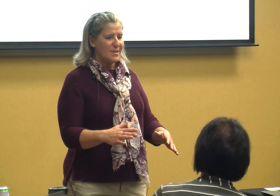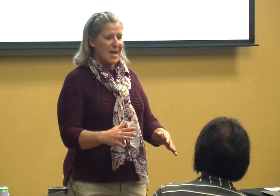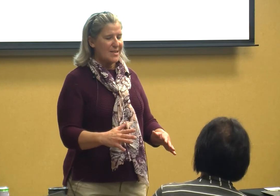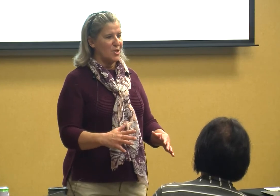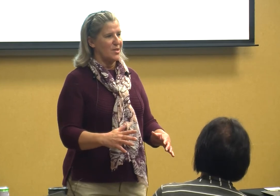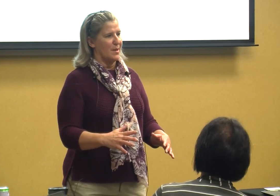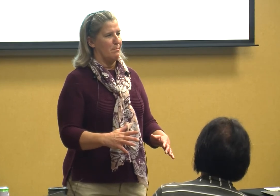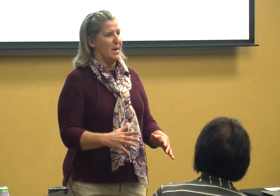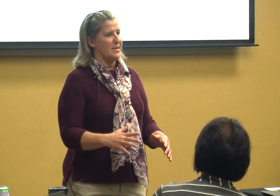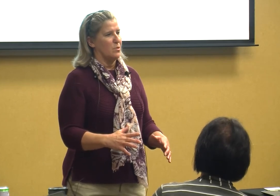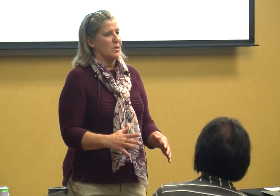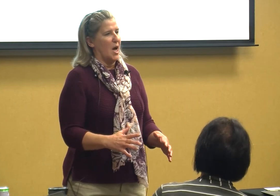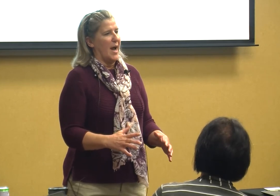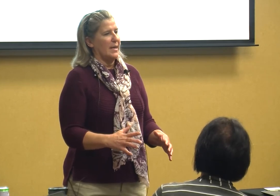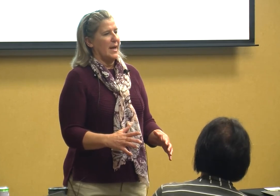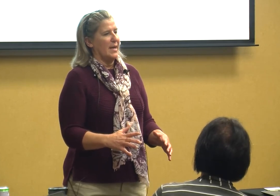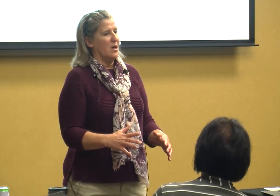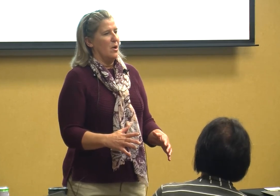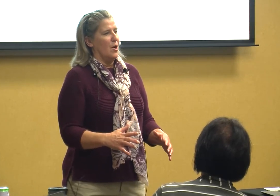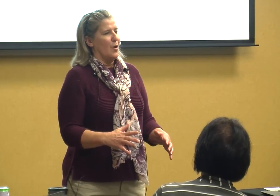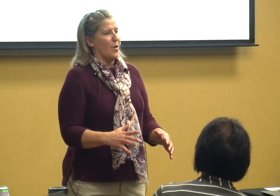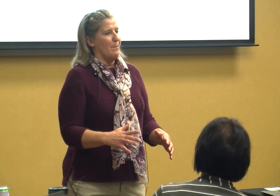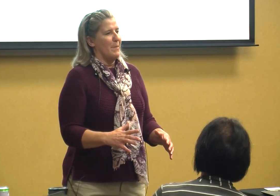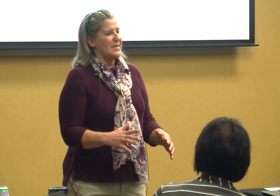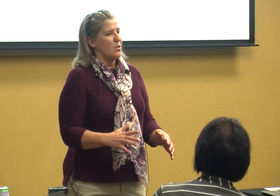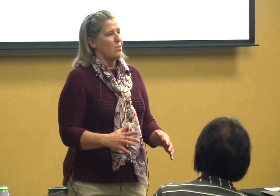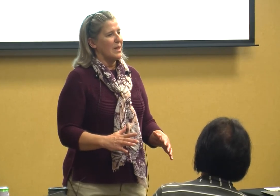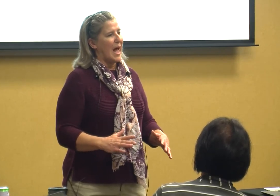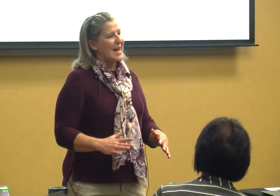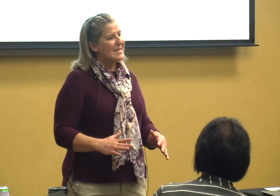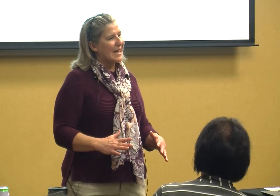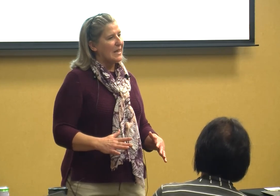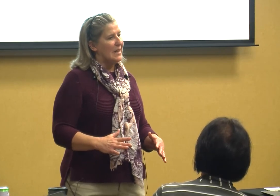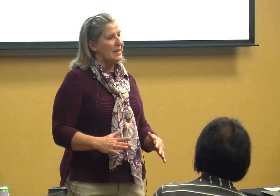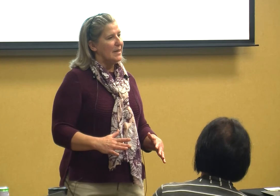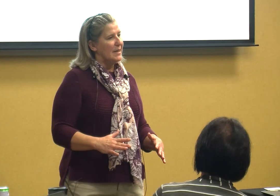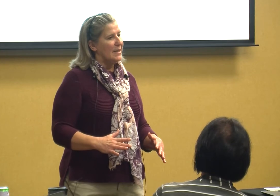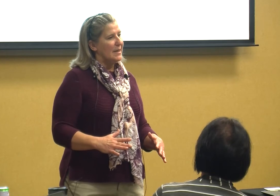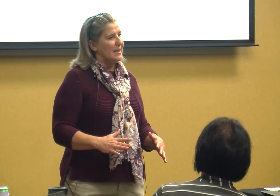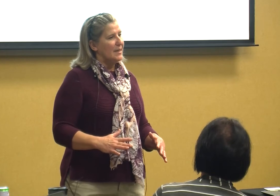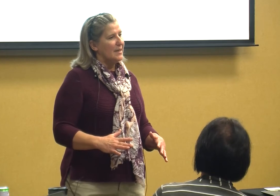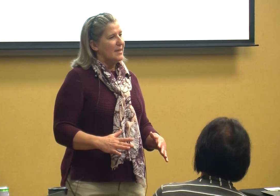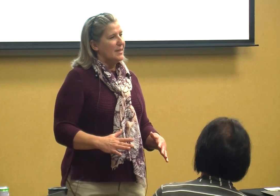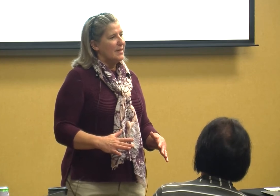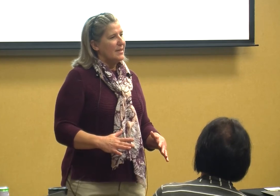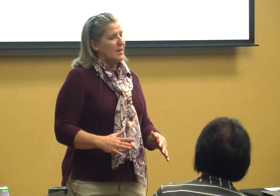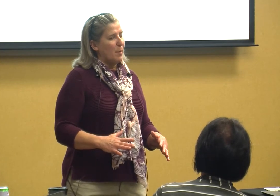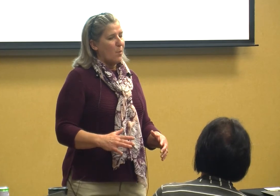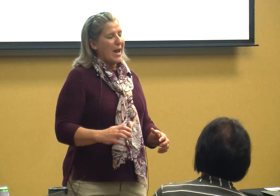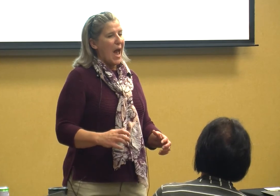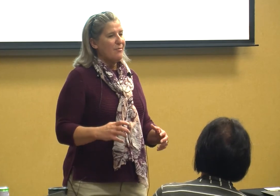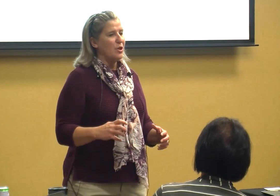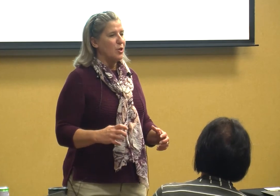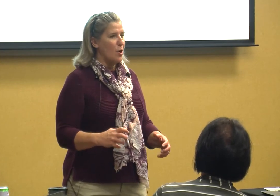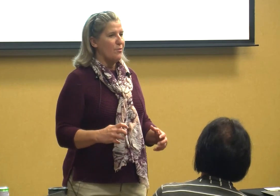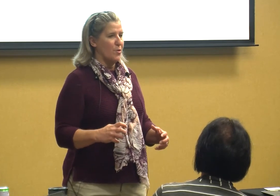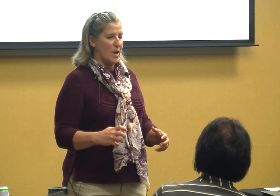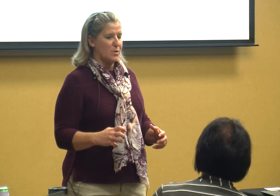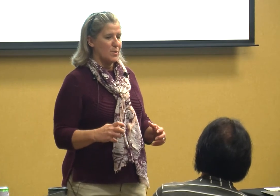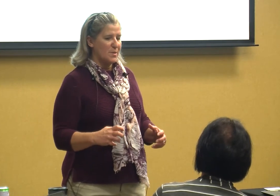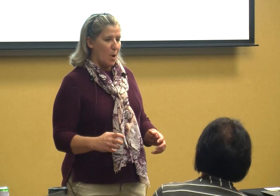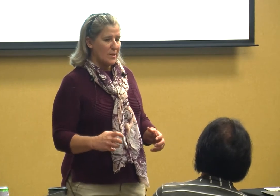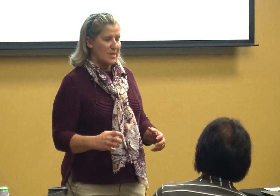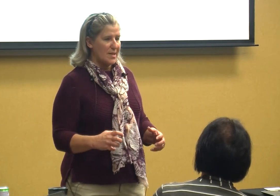that's just a muscle tightening or a muscle relaxing but we have to look for those responses